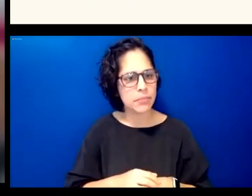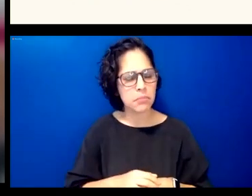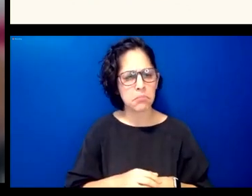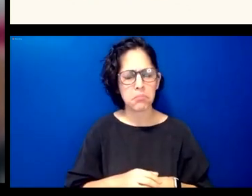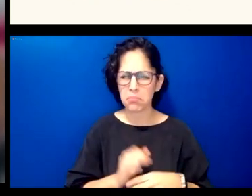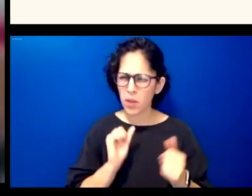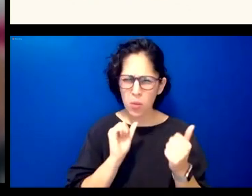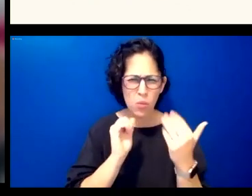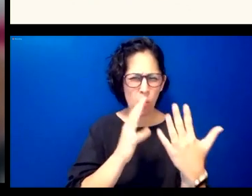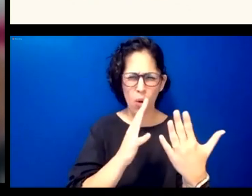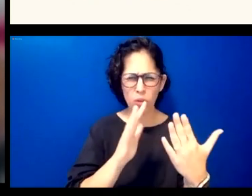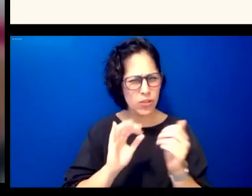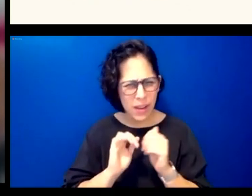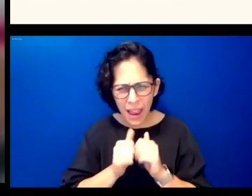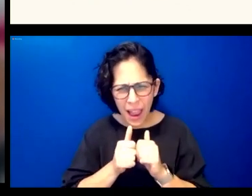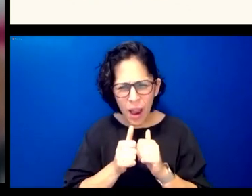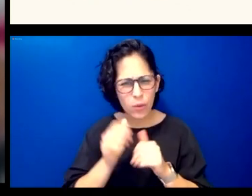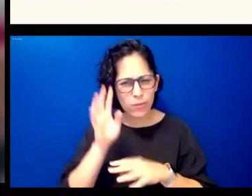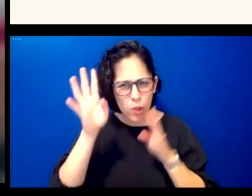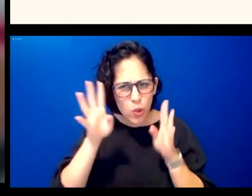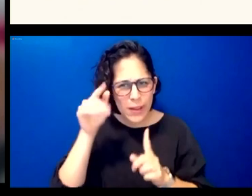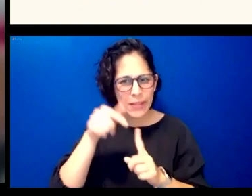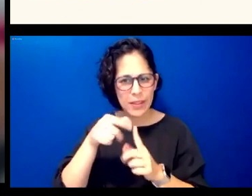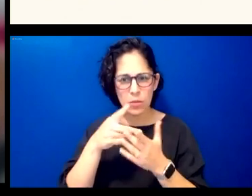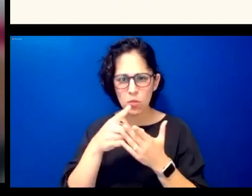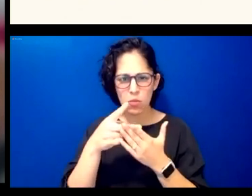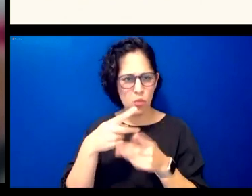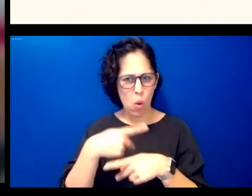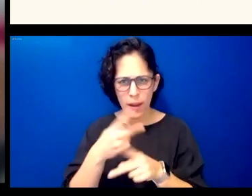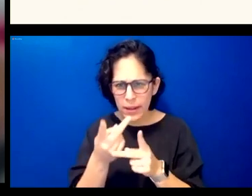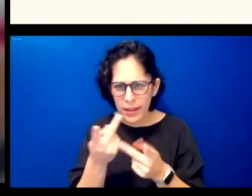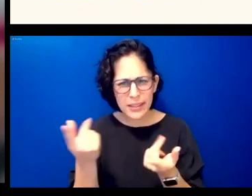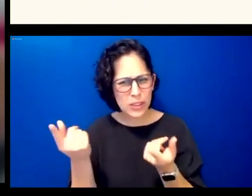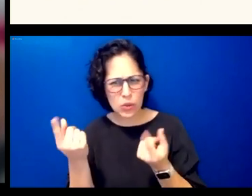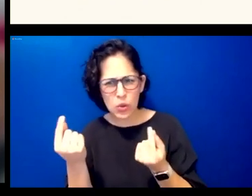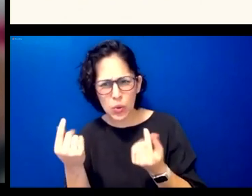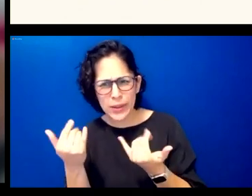creating this product and what are we doing with it now and the variety of applications